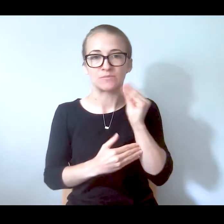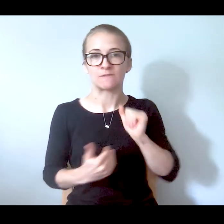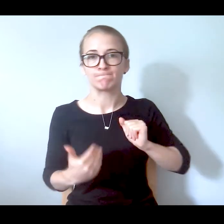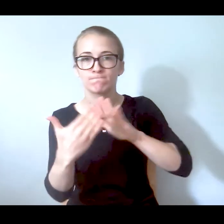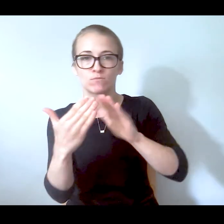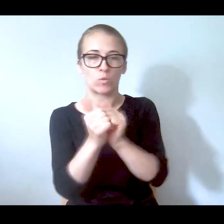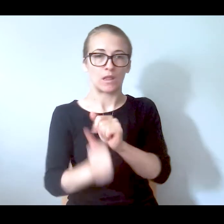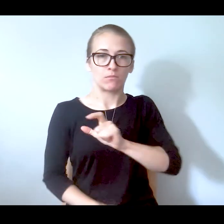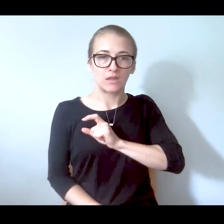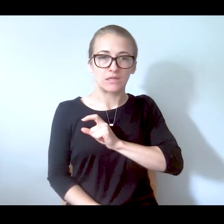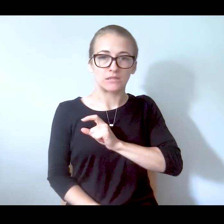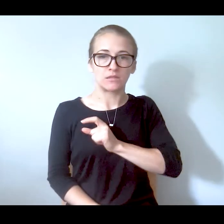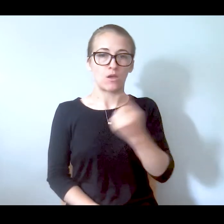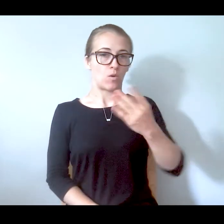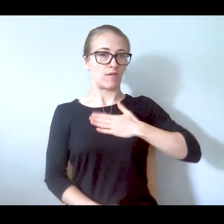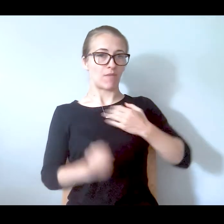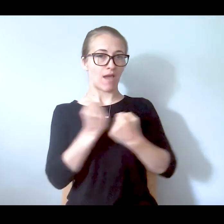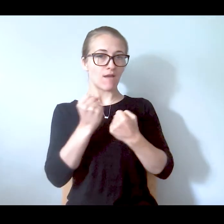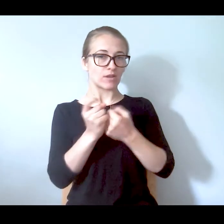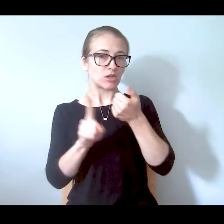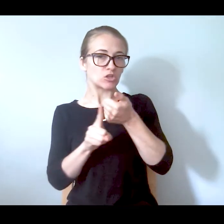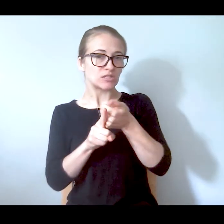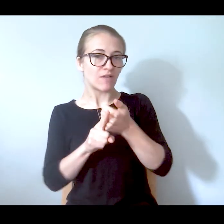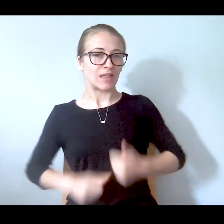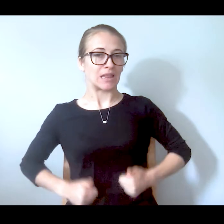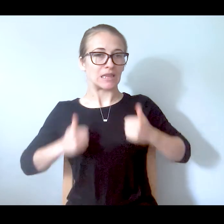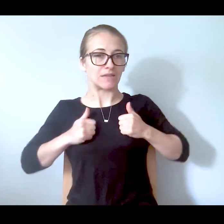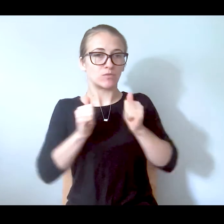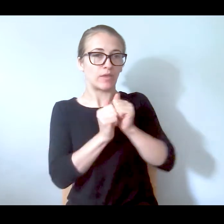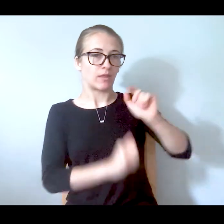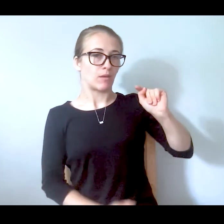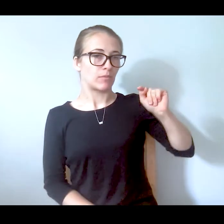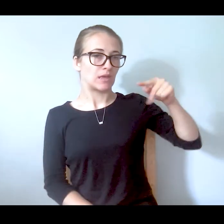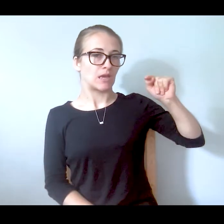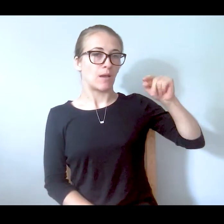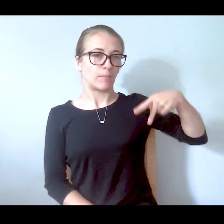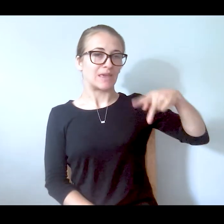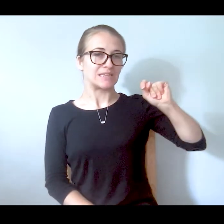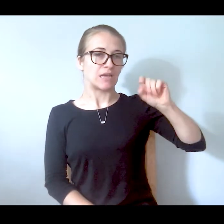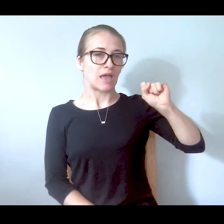of my advocacy, she lives with PTSD and they removed